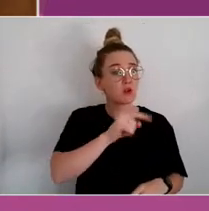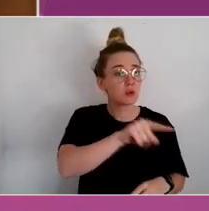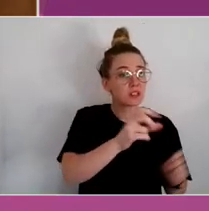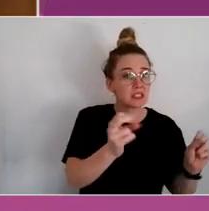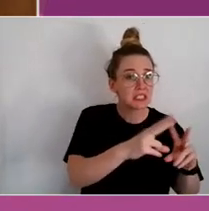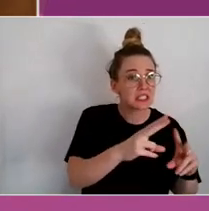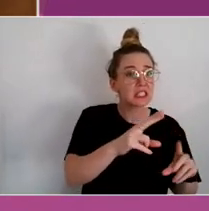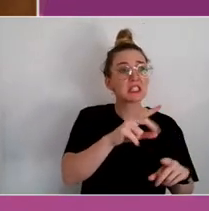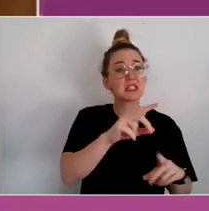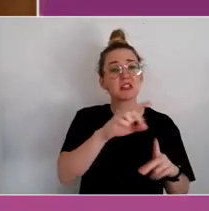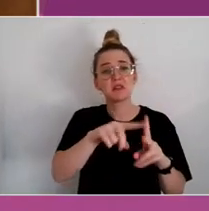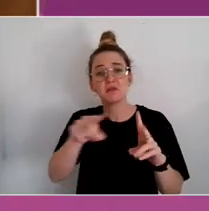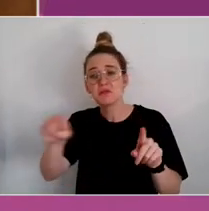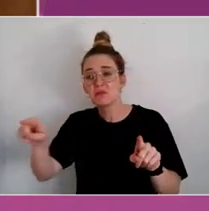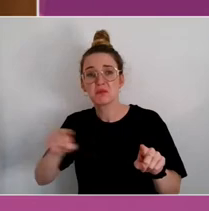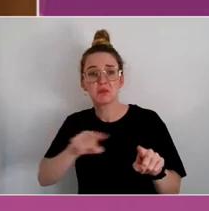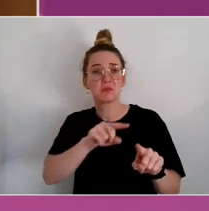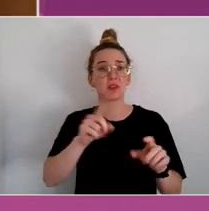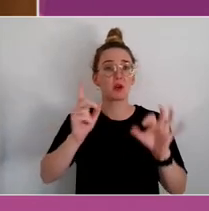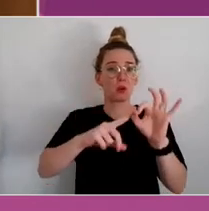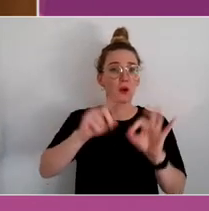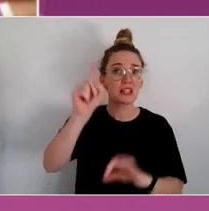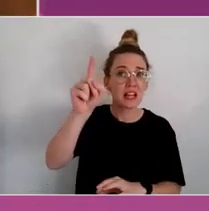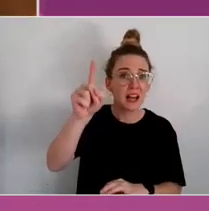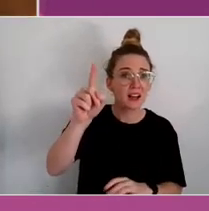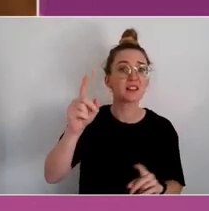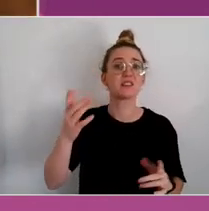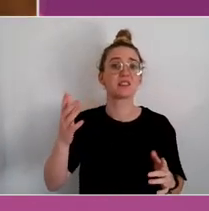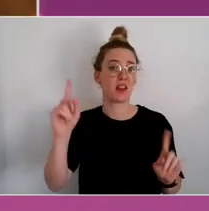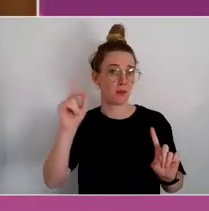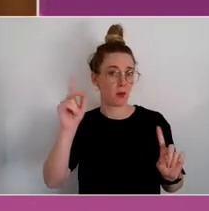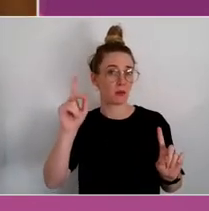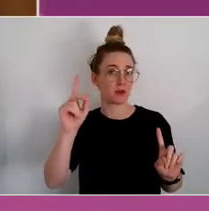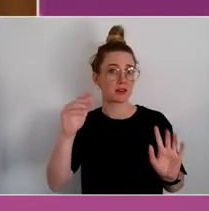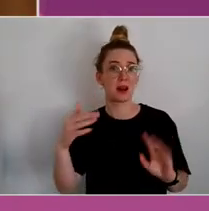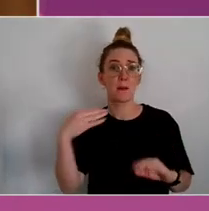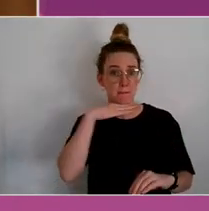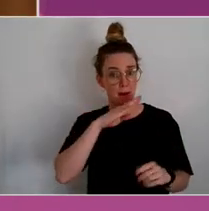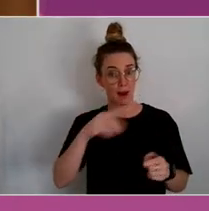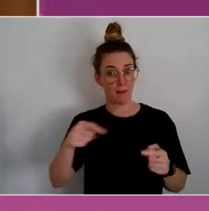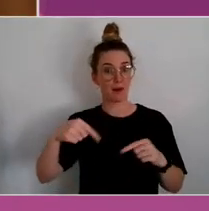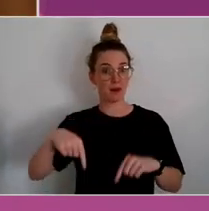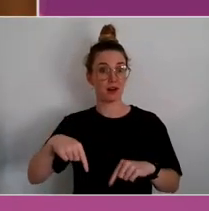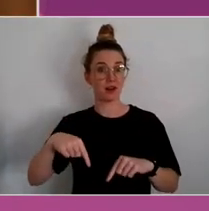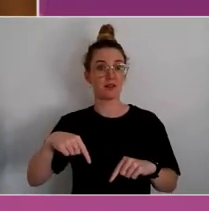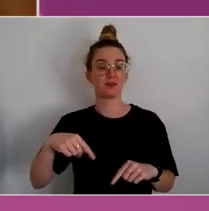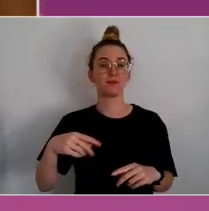elsewhere, we're in Queensland at the moment, and then Melbourne later in the year, in October.